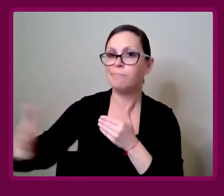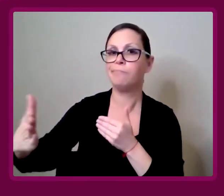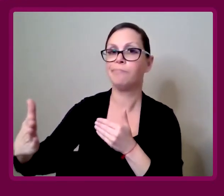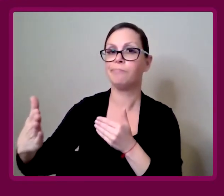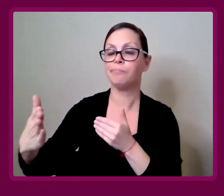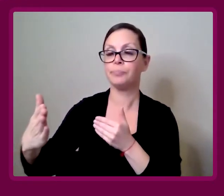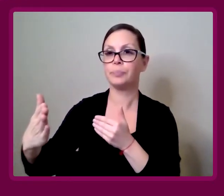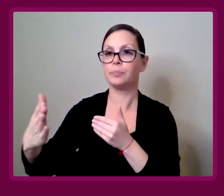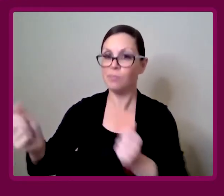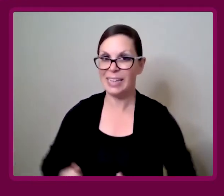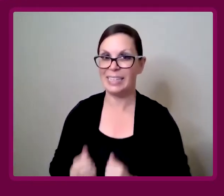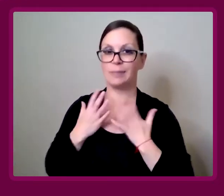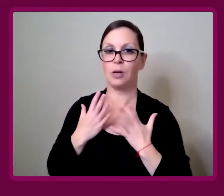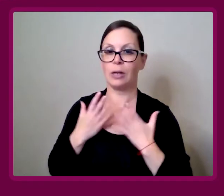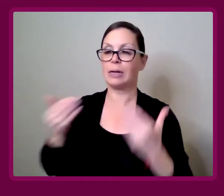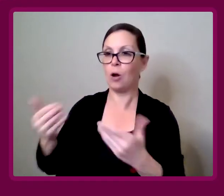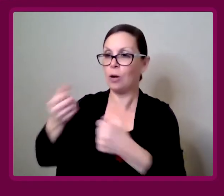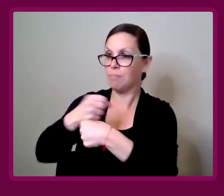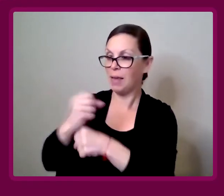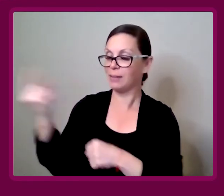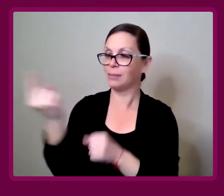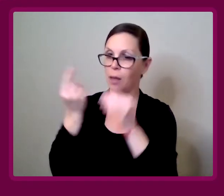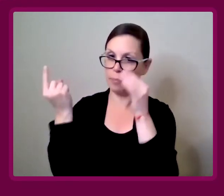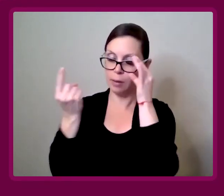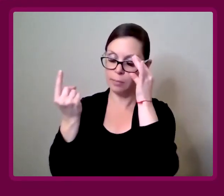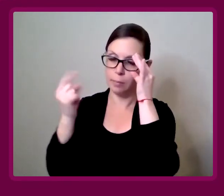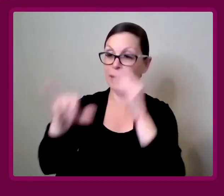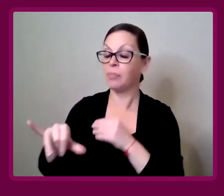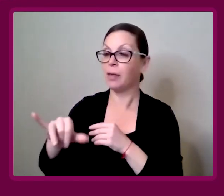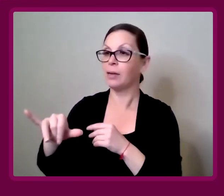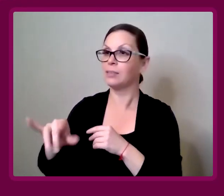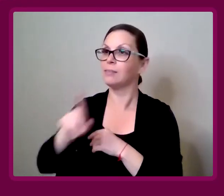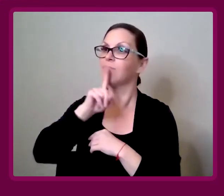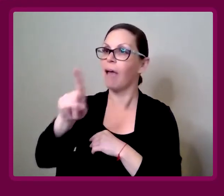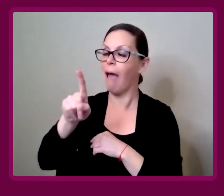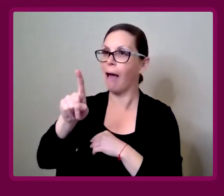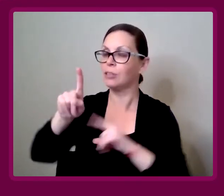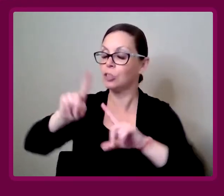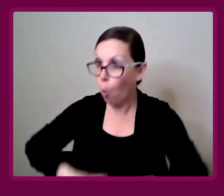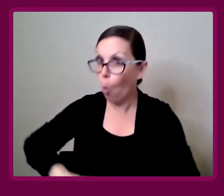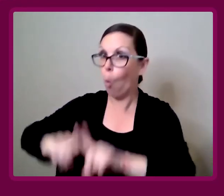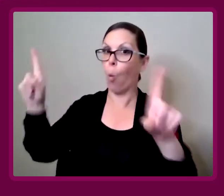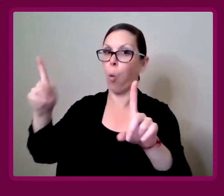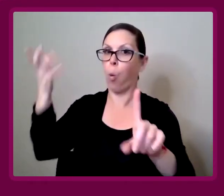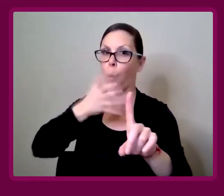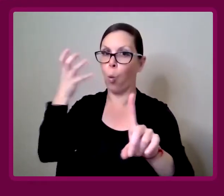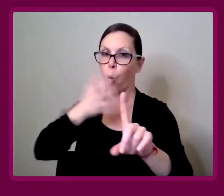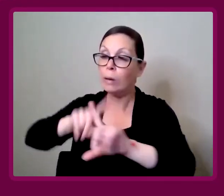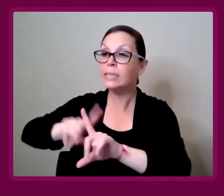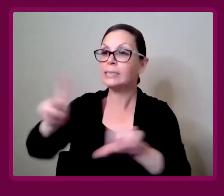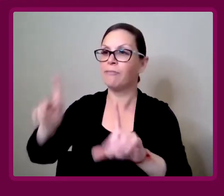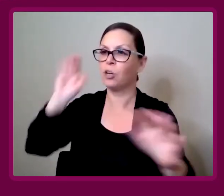Use that as inspiration to create something, that is actually quite drastically different